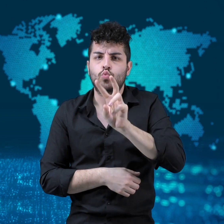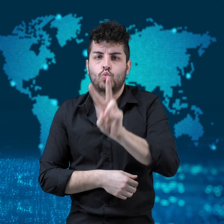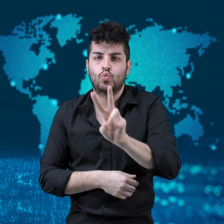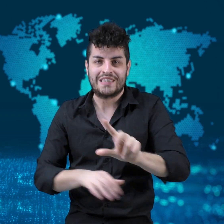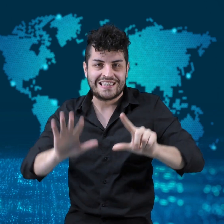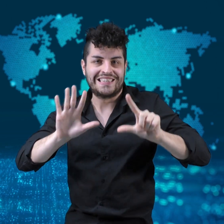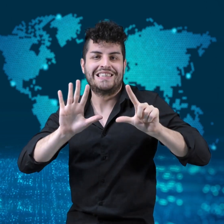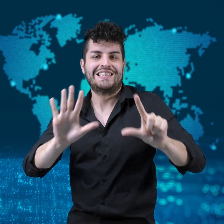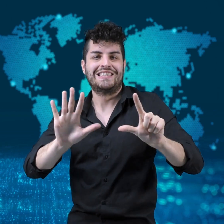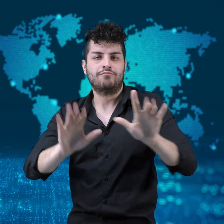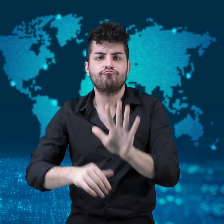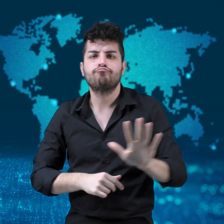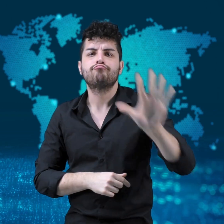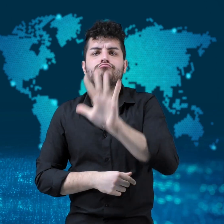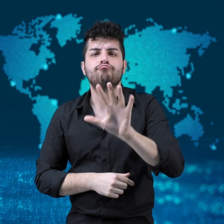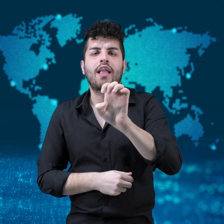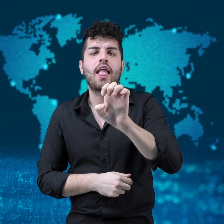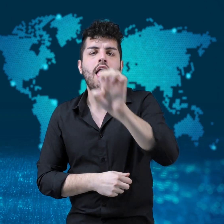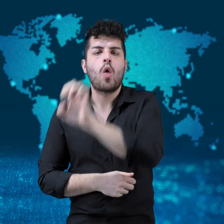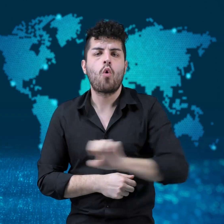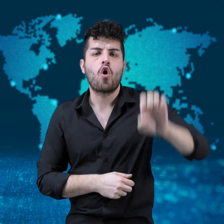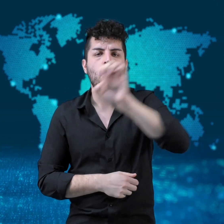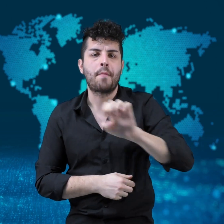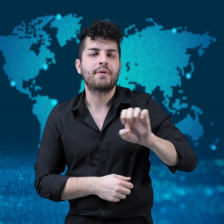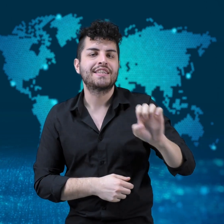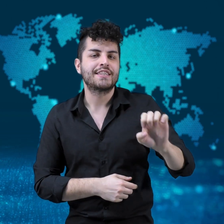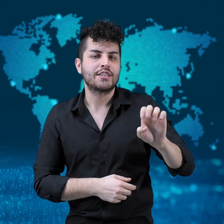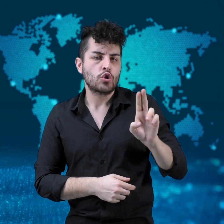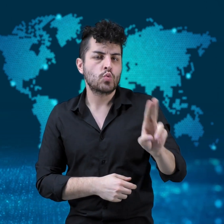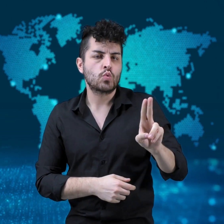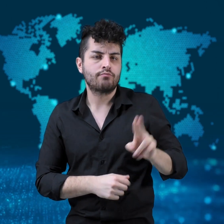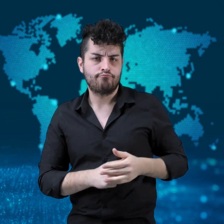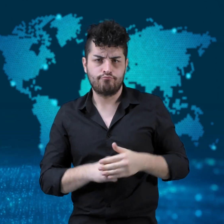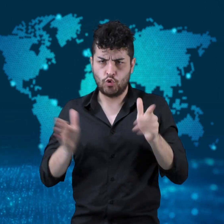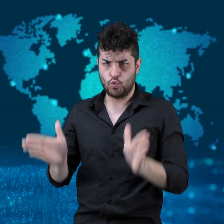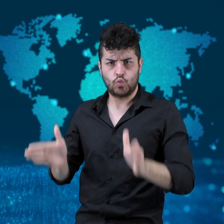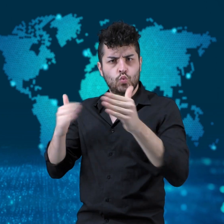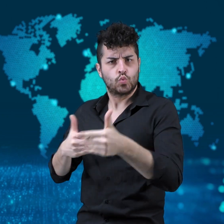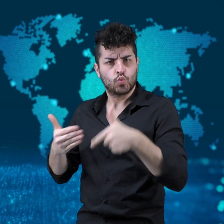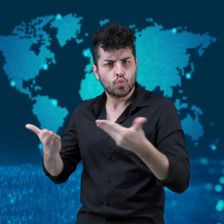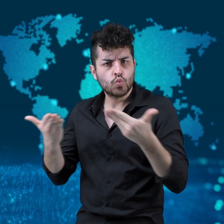vaccines for use in all 27 countries in the EU.